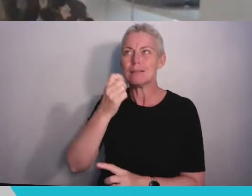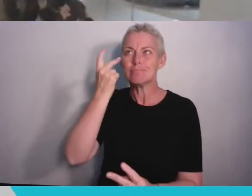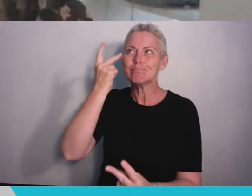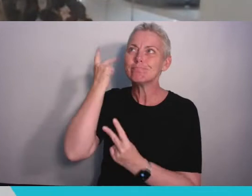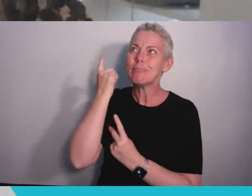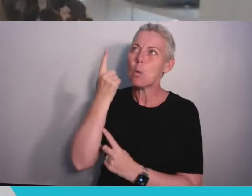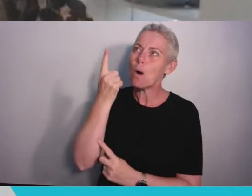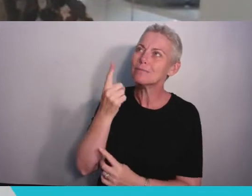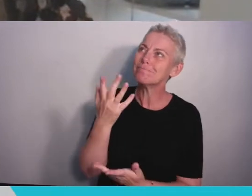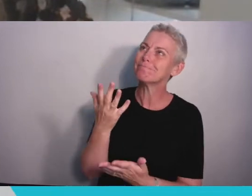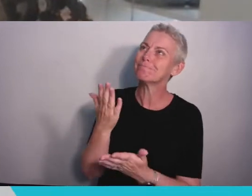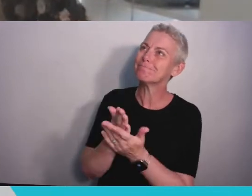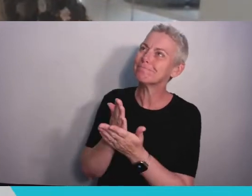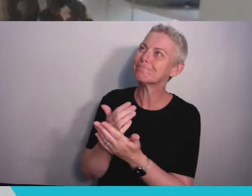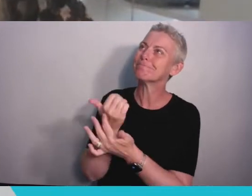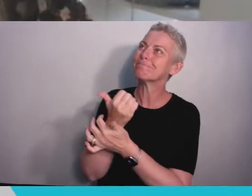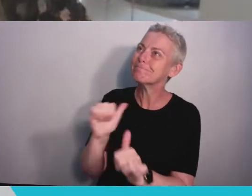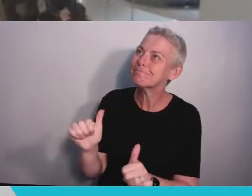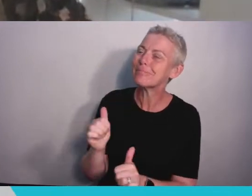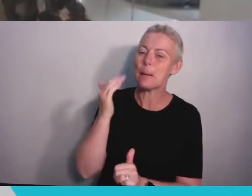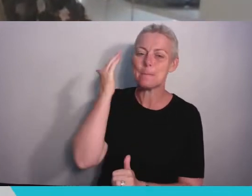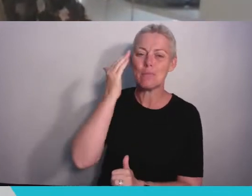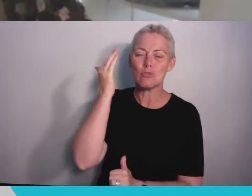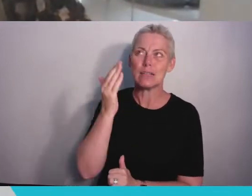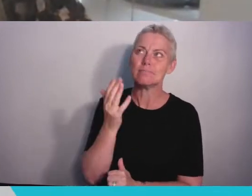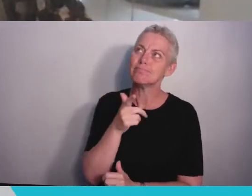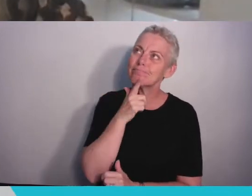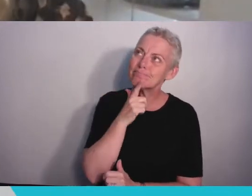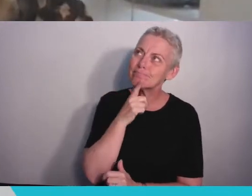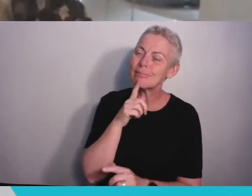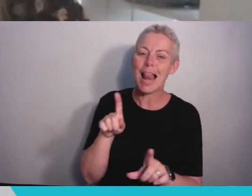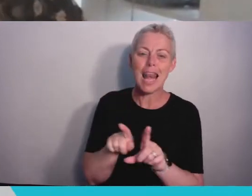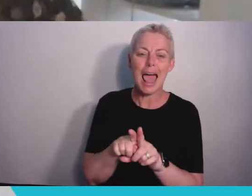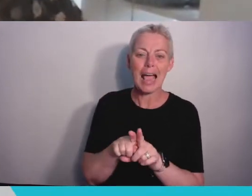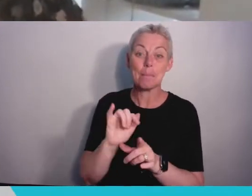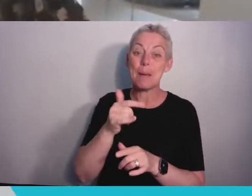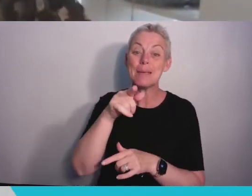This might be tobogganing down Cabot Tower on a baking sheet after it unexpectedly snowed,